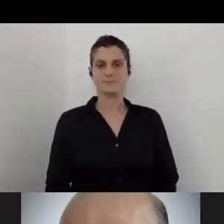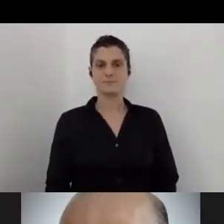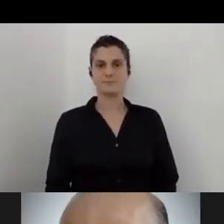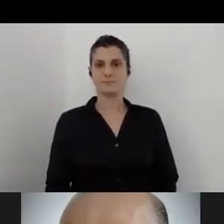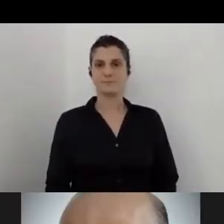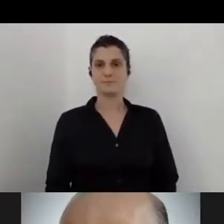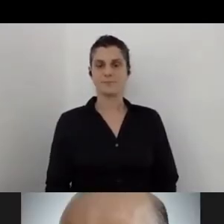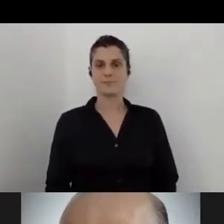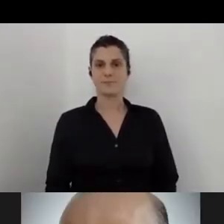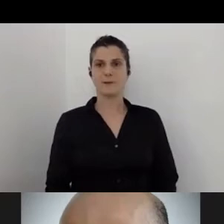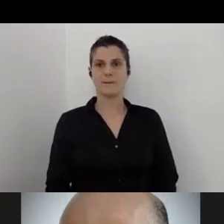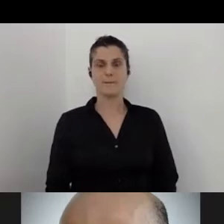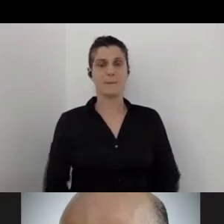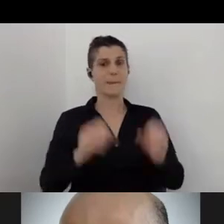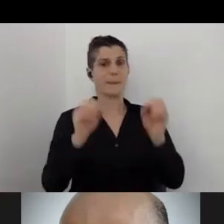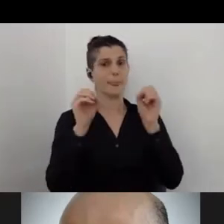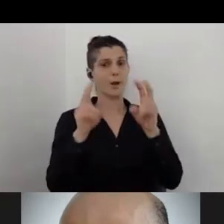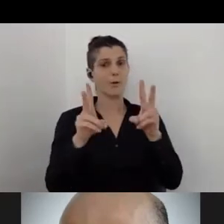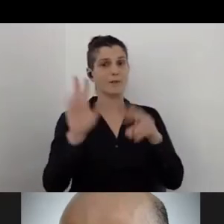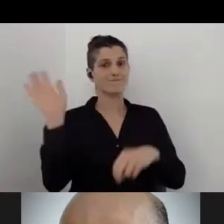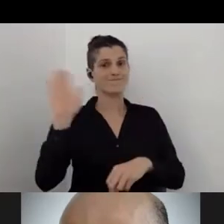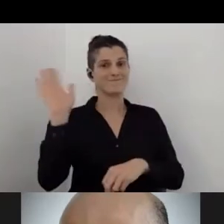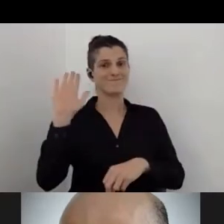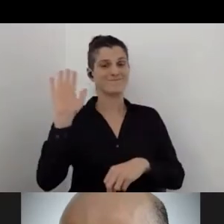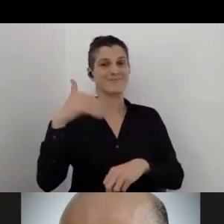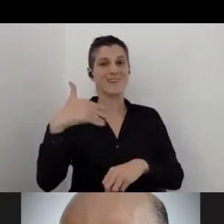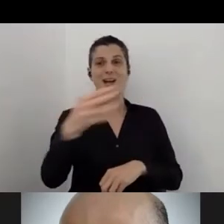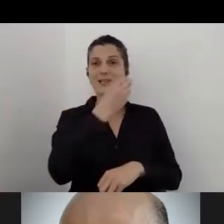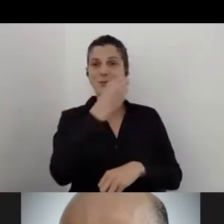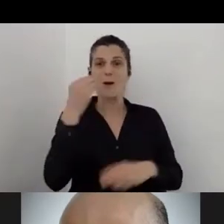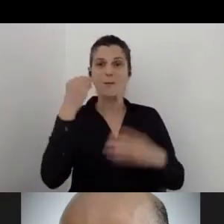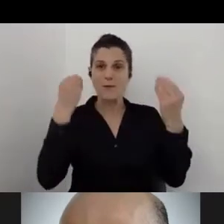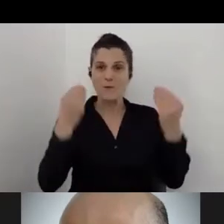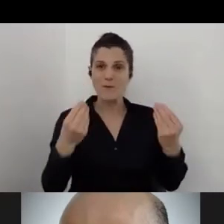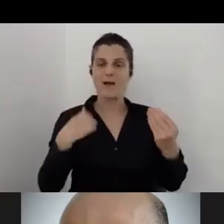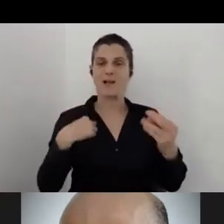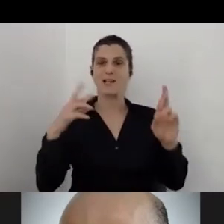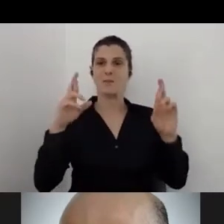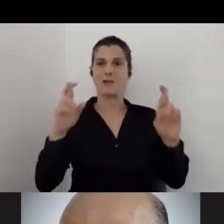Hi, good afternoon, everyone. I hope you can see me.